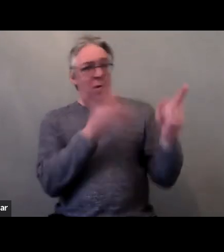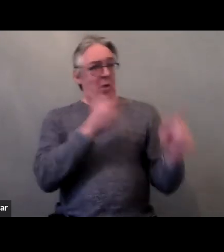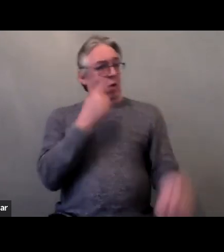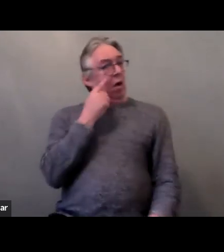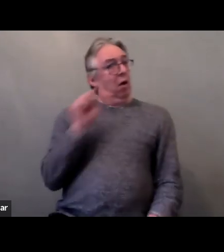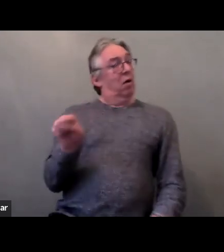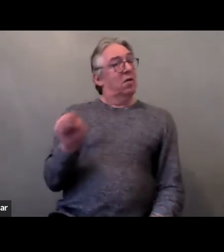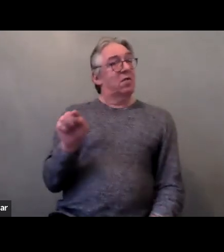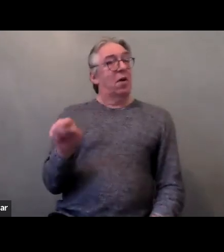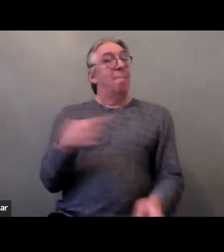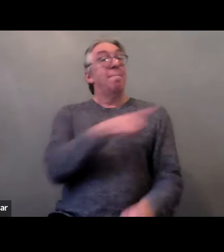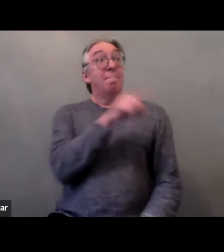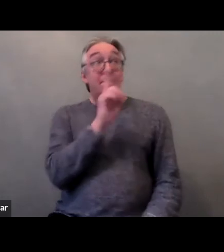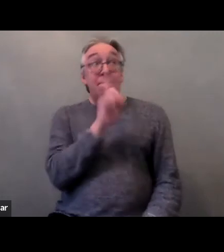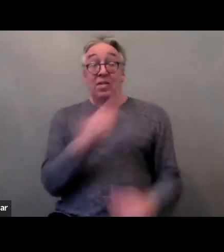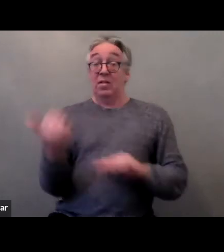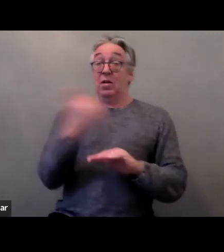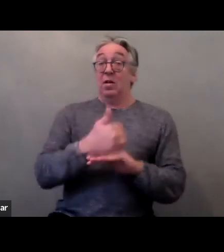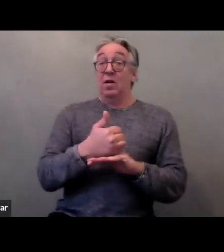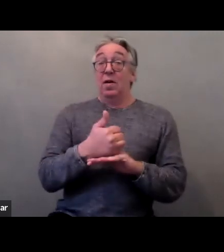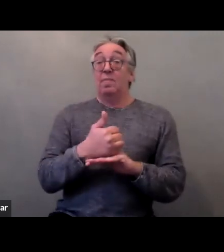to develop integrated and gender sensitive measures.